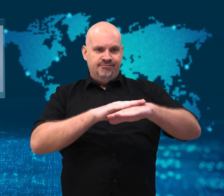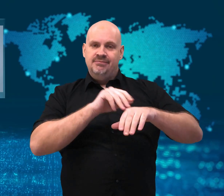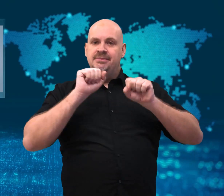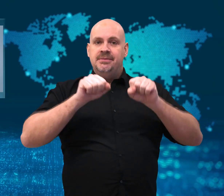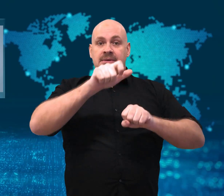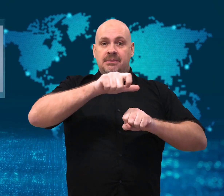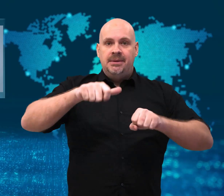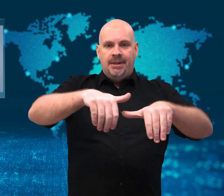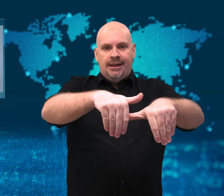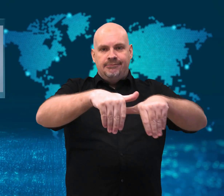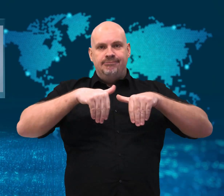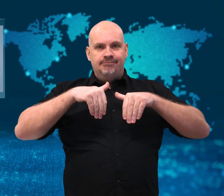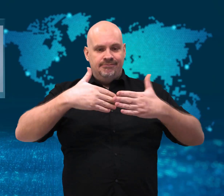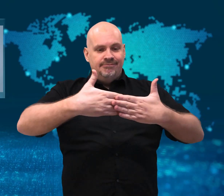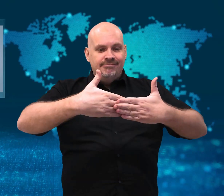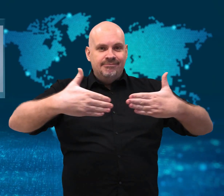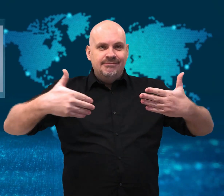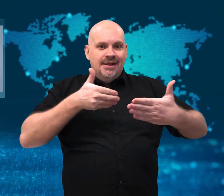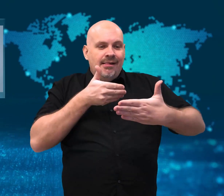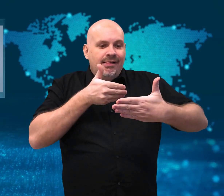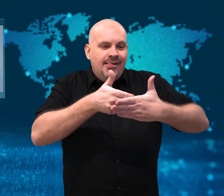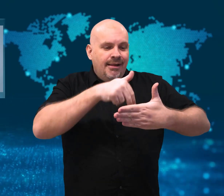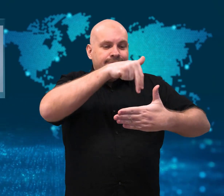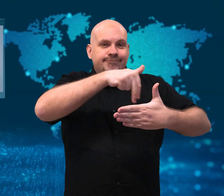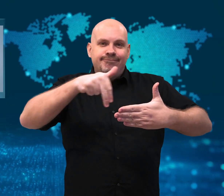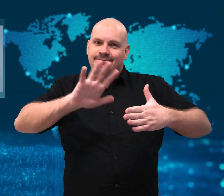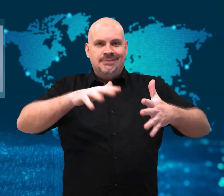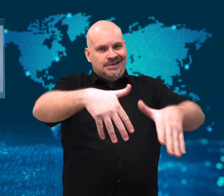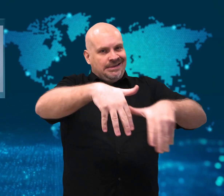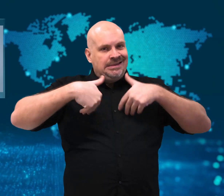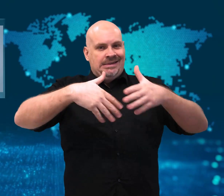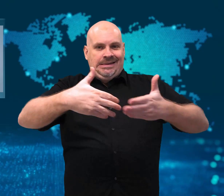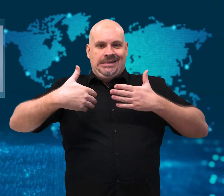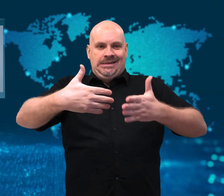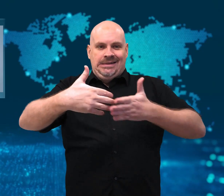Since the strong currents may continue,